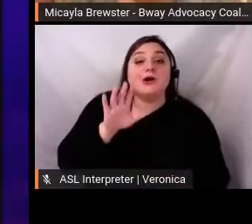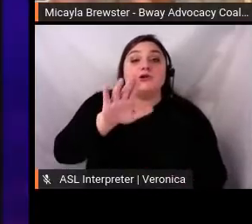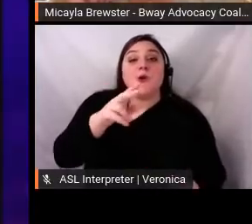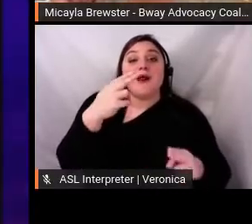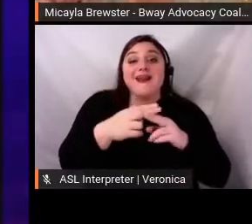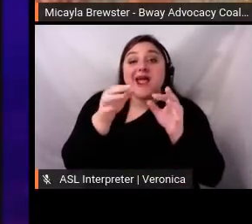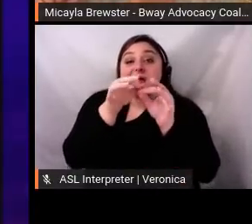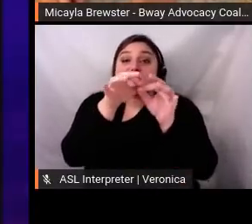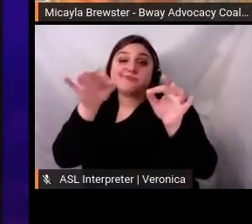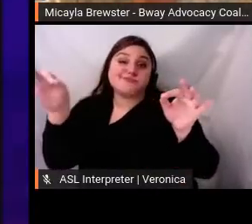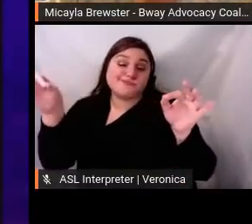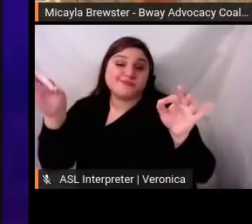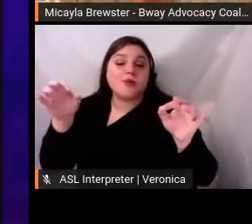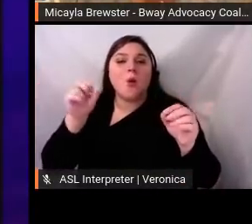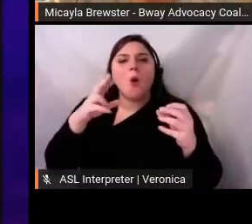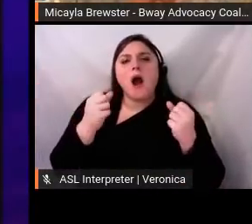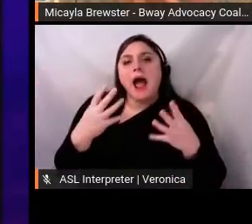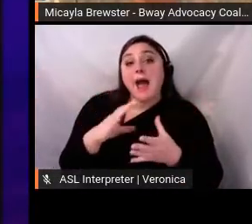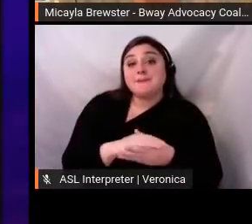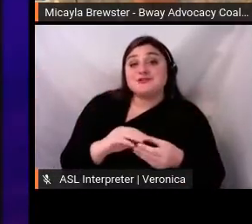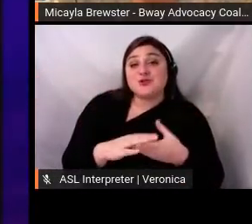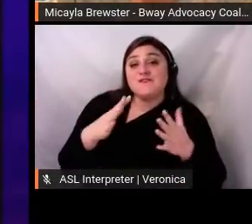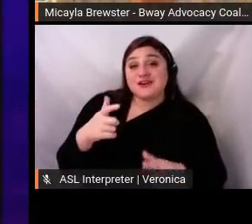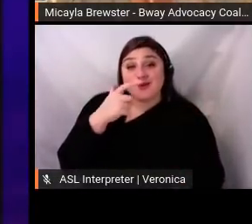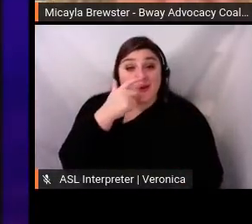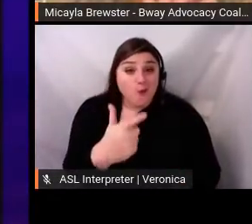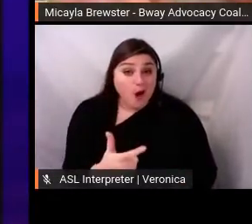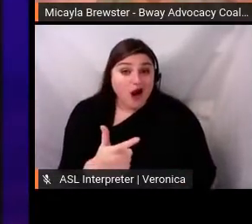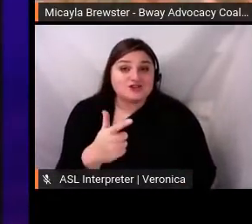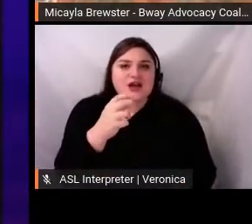how many stories are left to watch, and the exit button, all of that